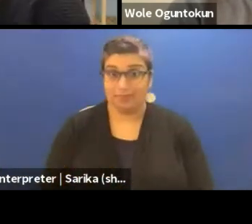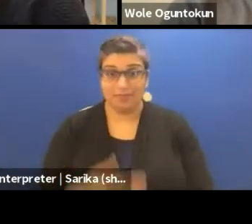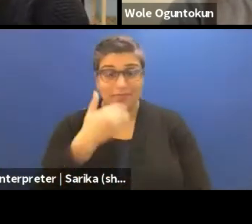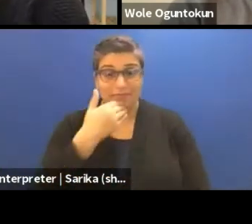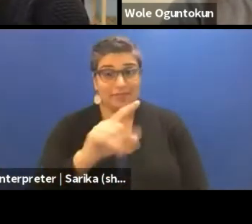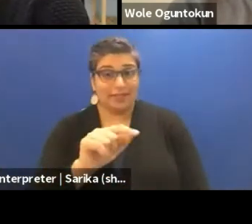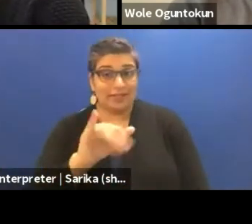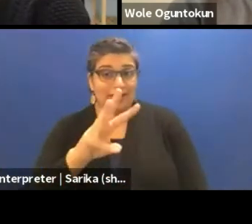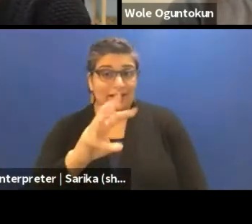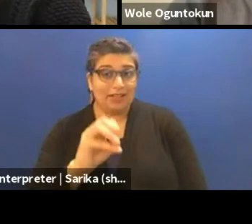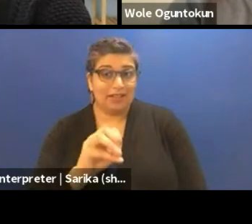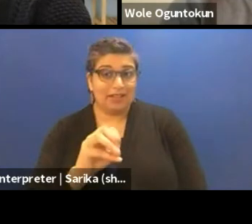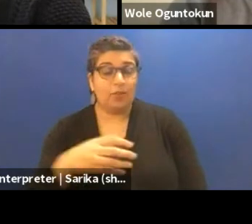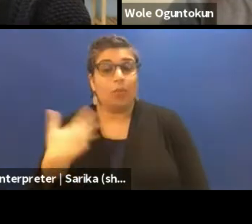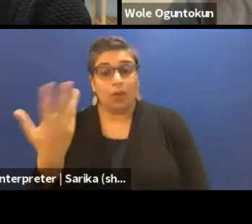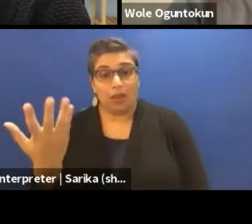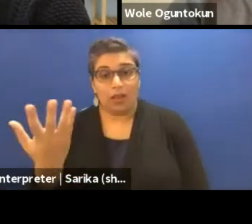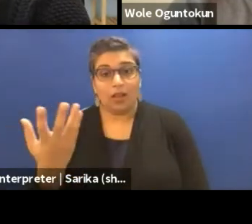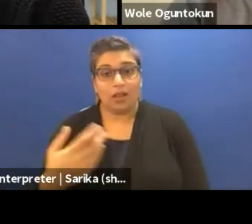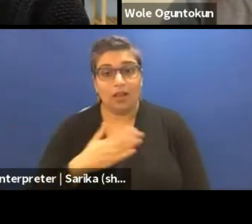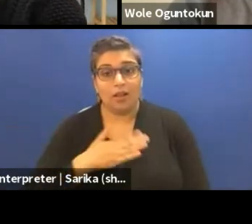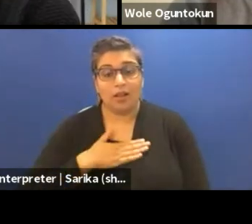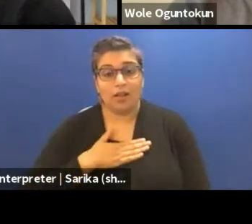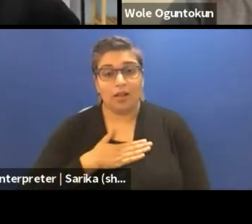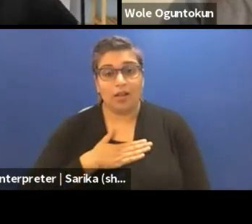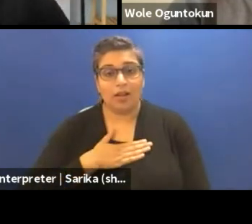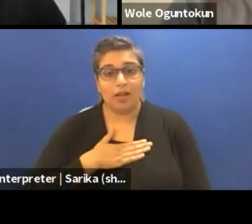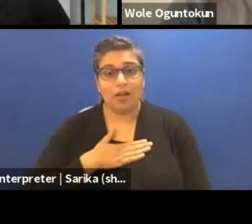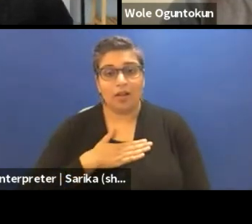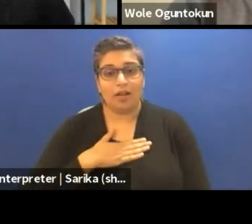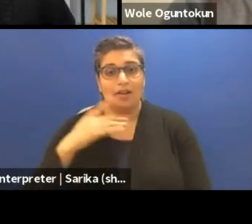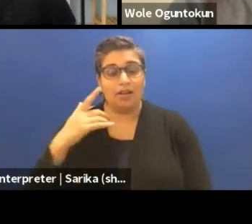Well, I first got introduced to dramaturgy